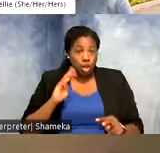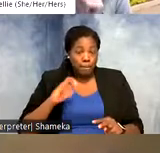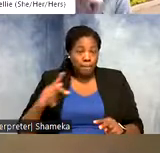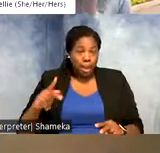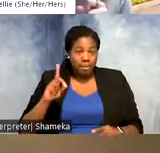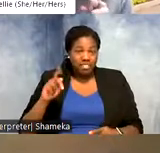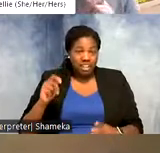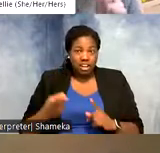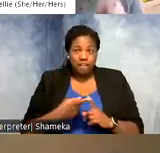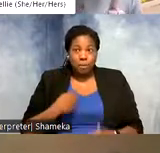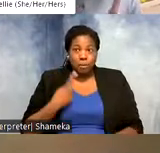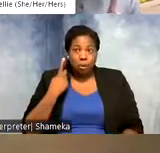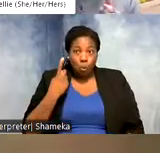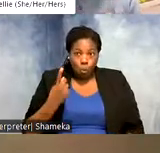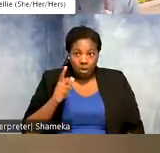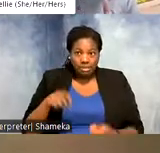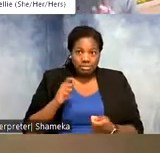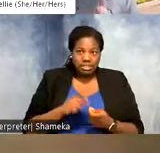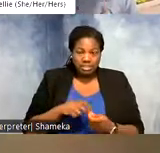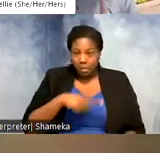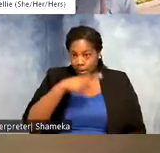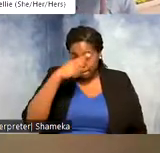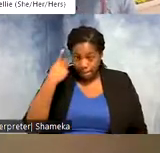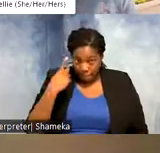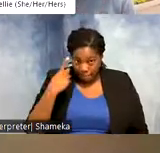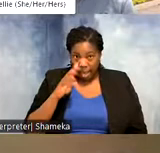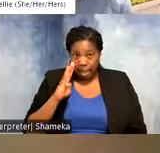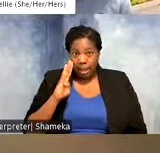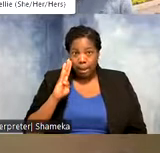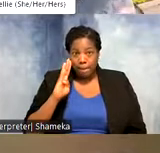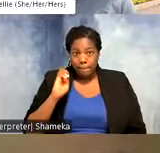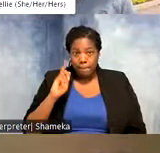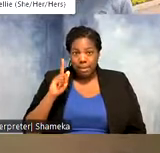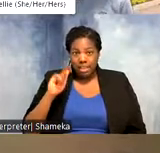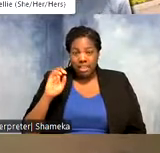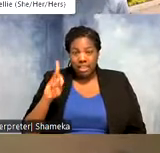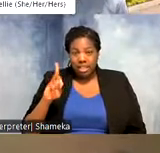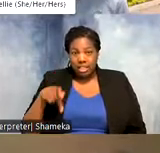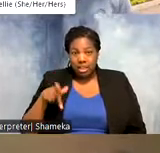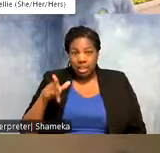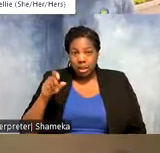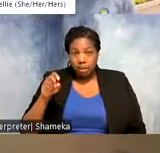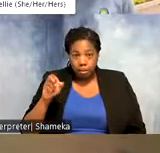from one specific black-bellied plover, but across their data points from multiple years, right?